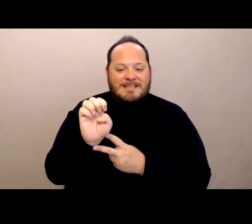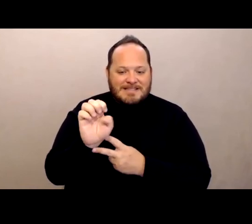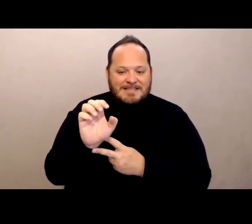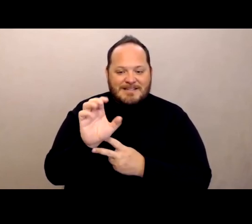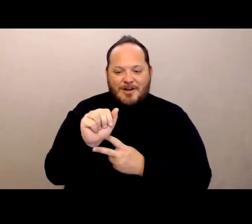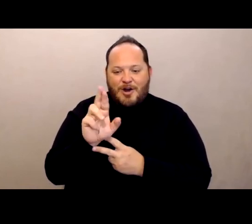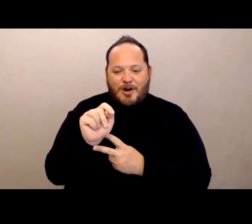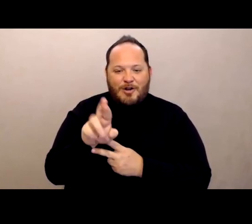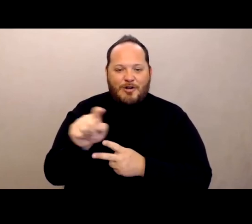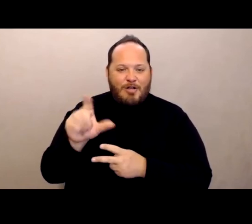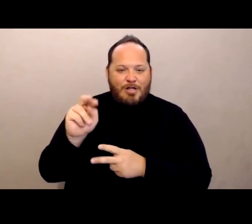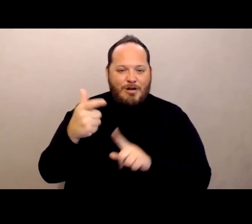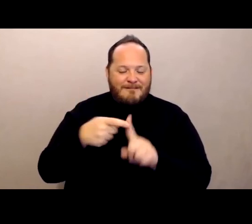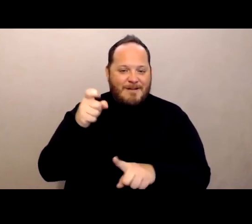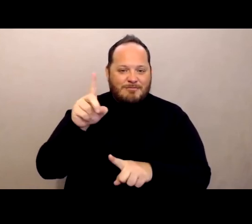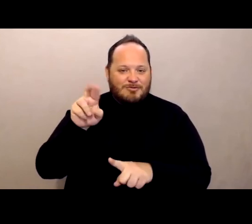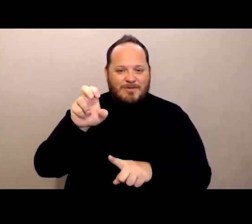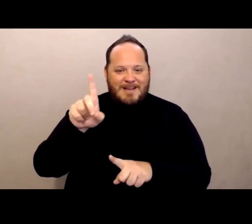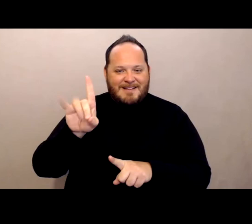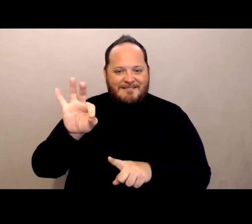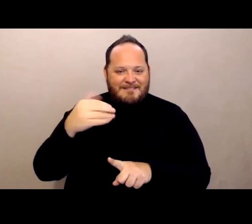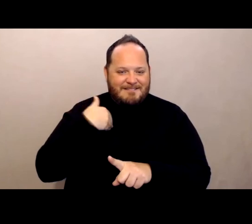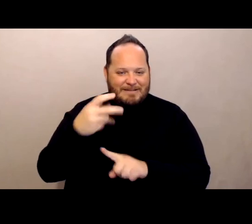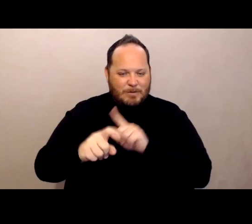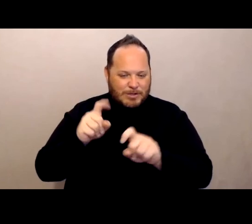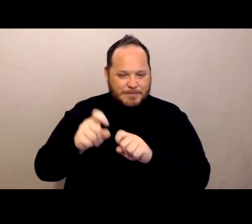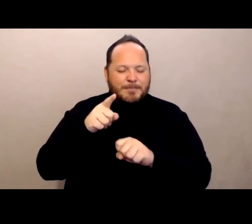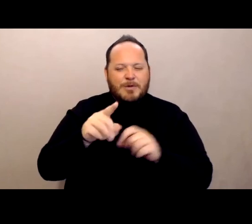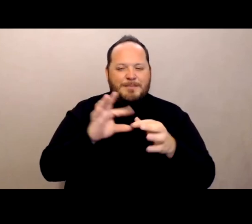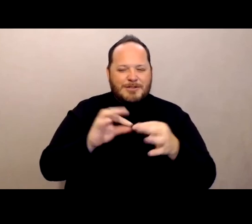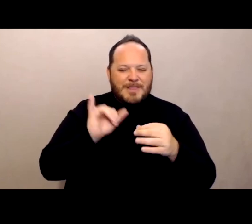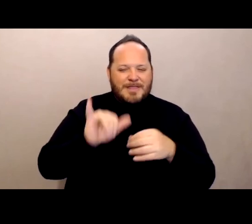[Susan] So if you had mentioned the cohorts that they were getting creative with cohorts